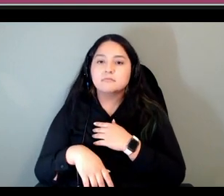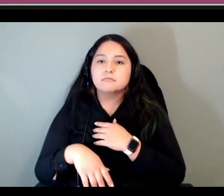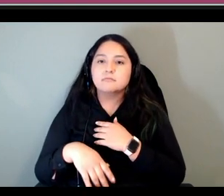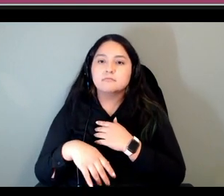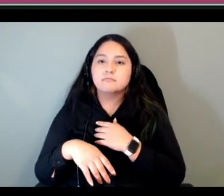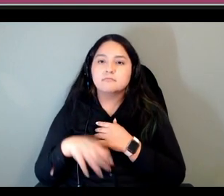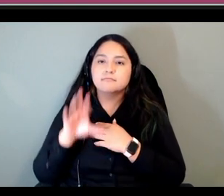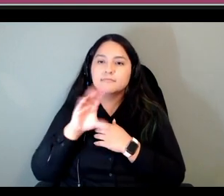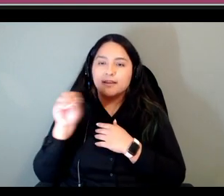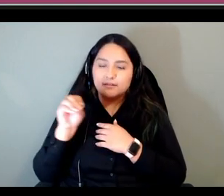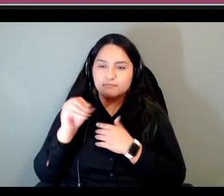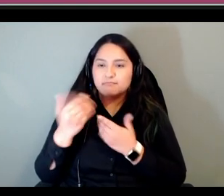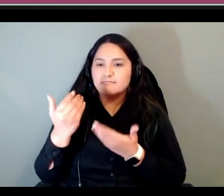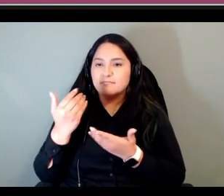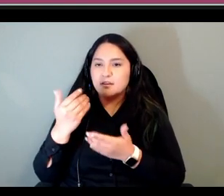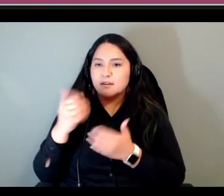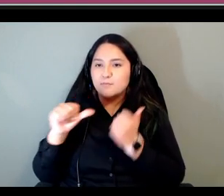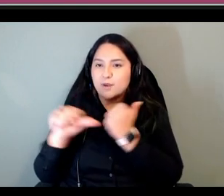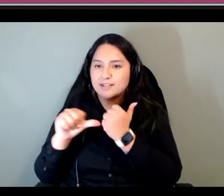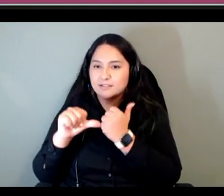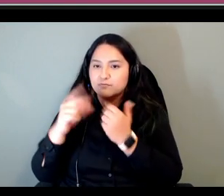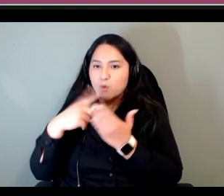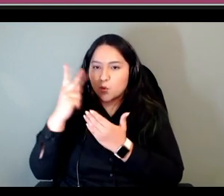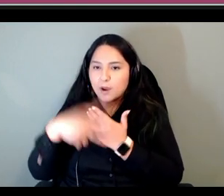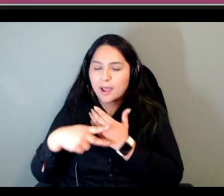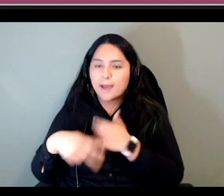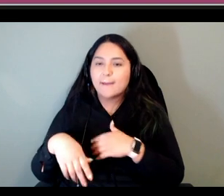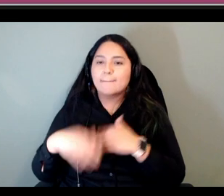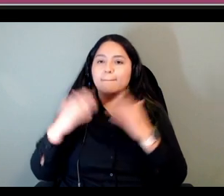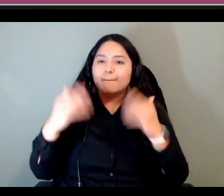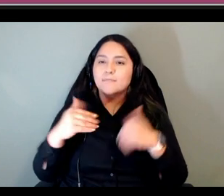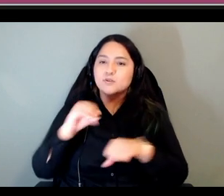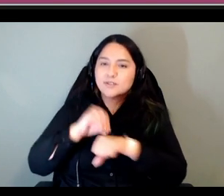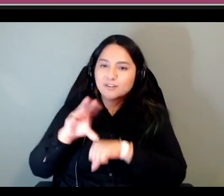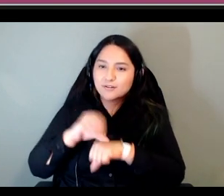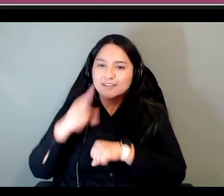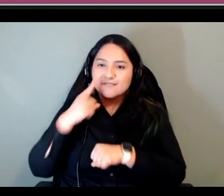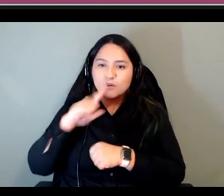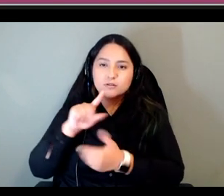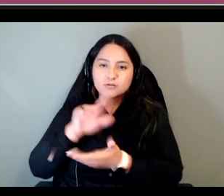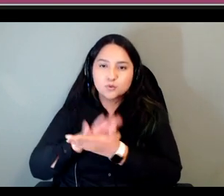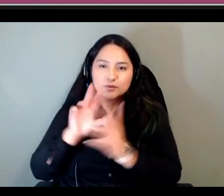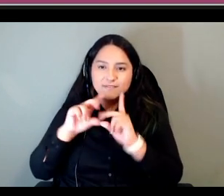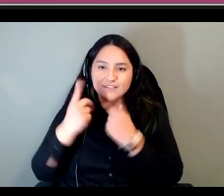program we also do consulting for school division and we're working right now on developing